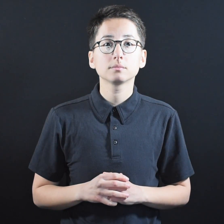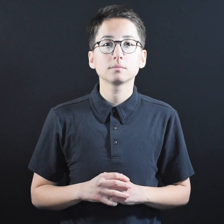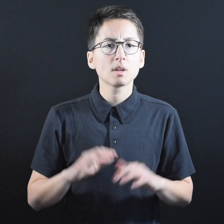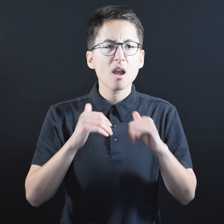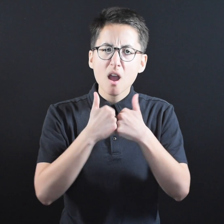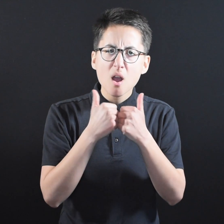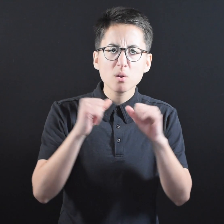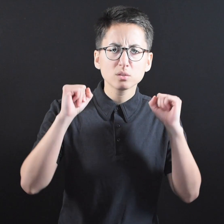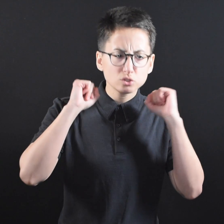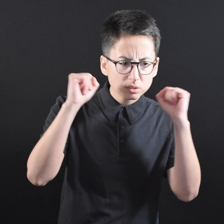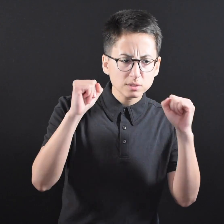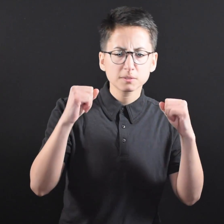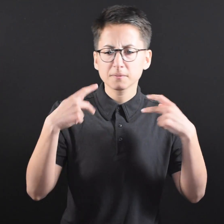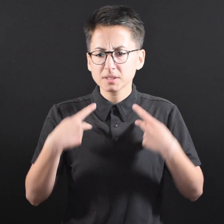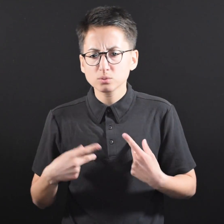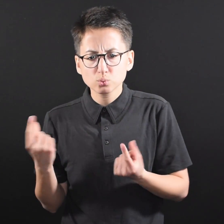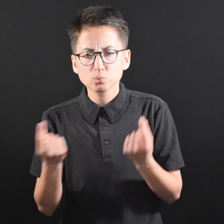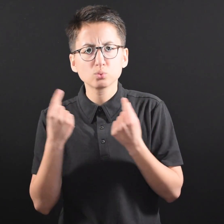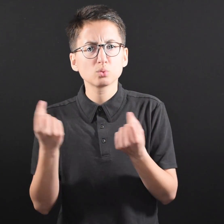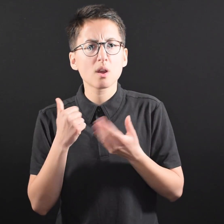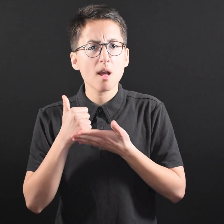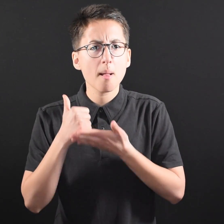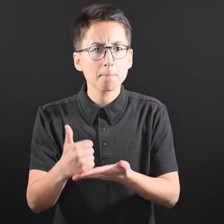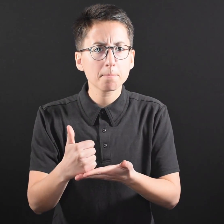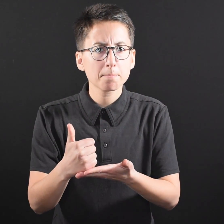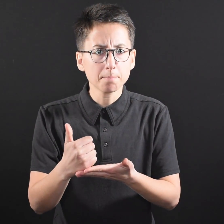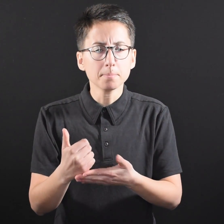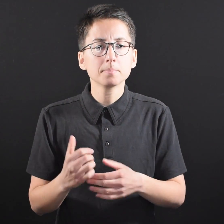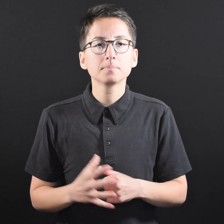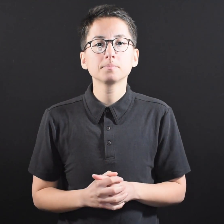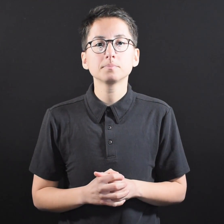Here’s how: ●